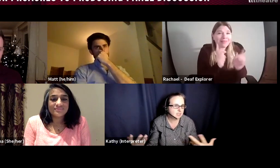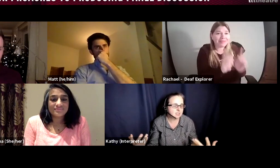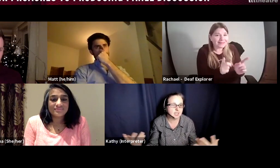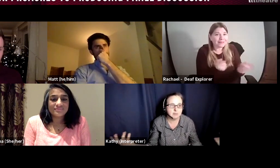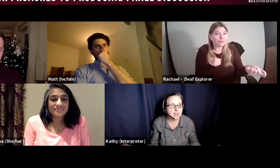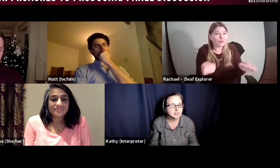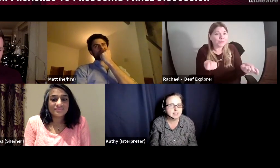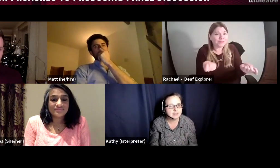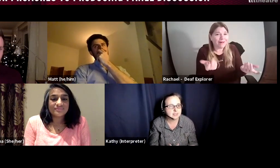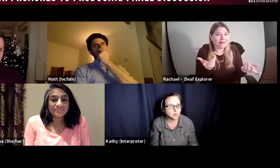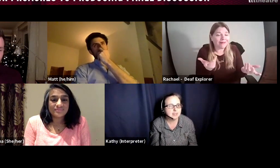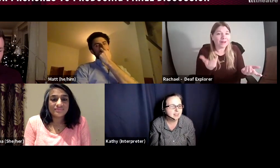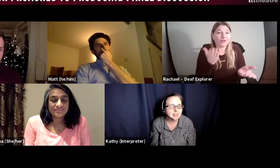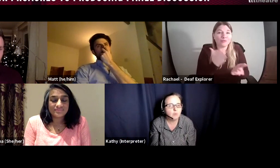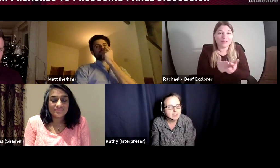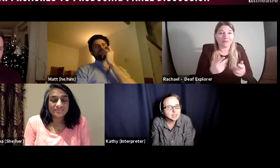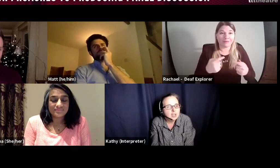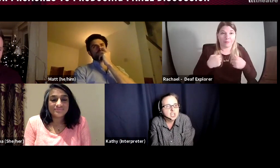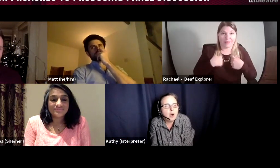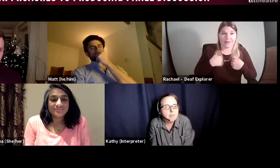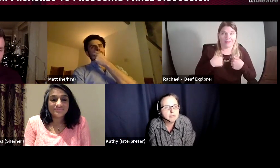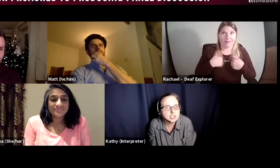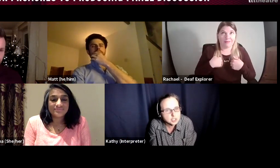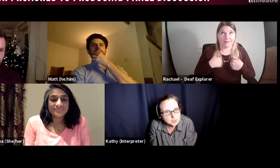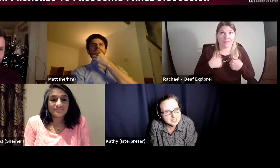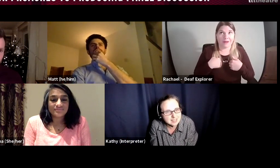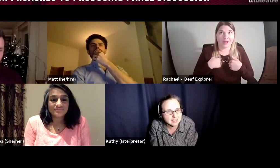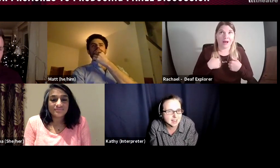a community event, a one day thing, whatever. You are producing that